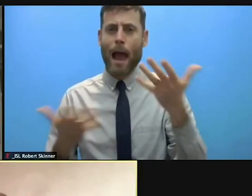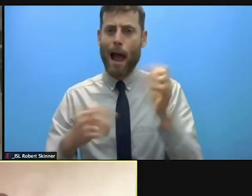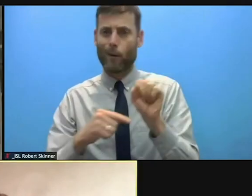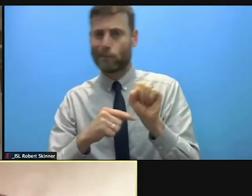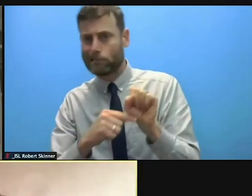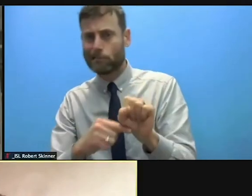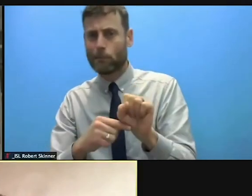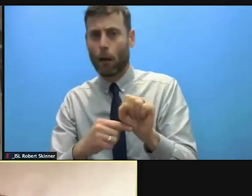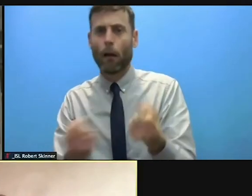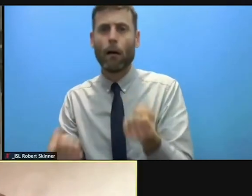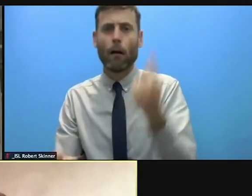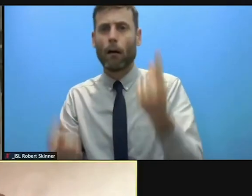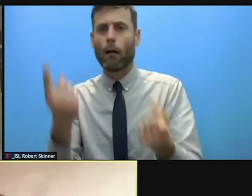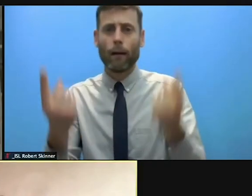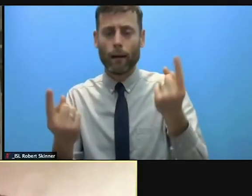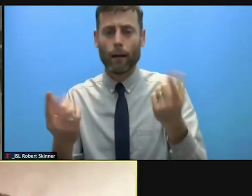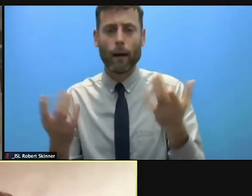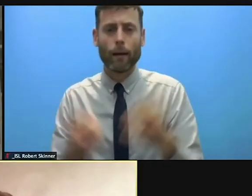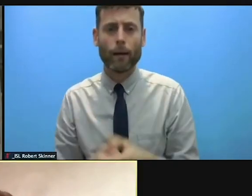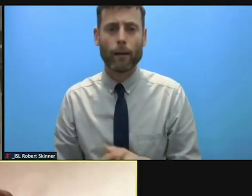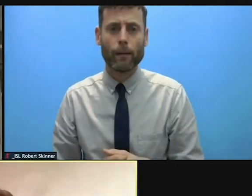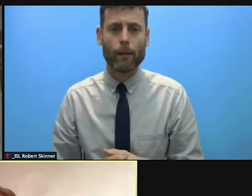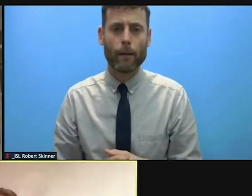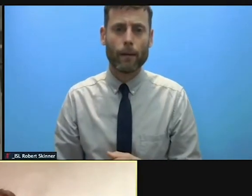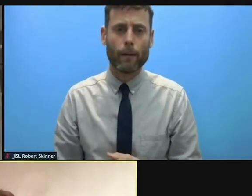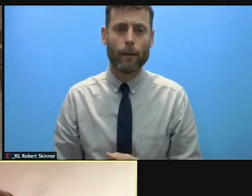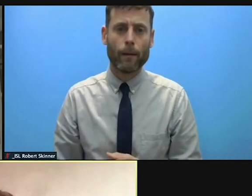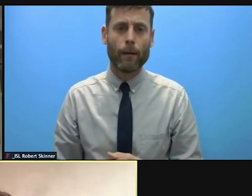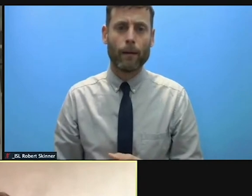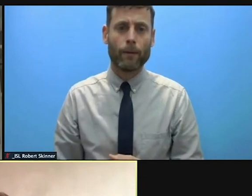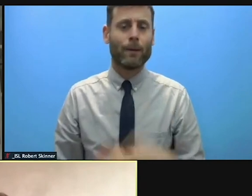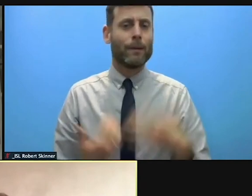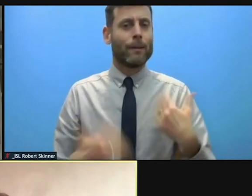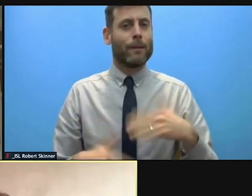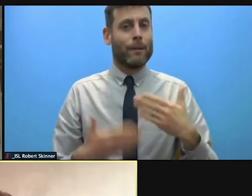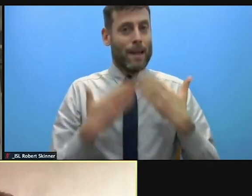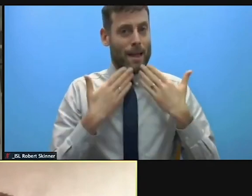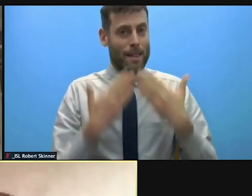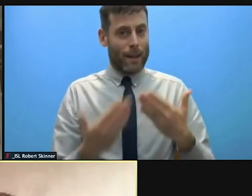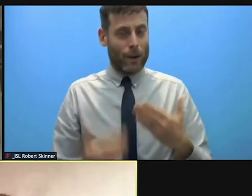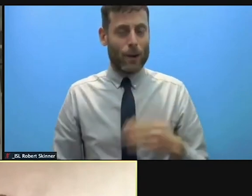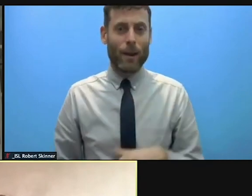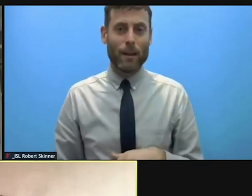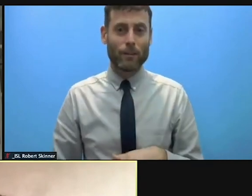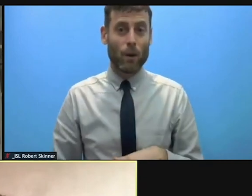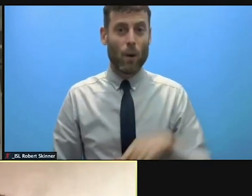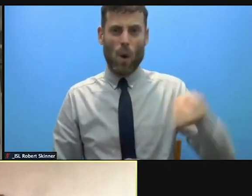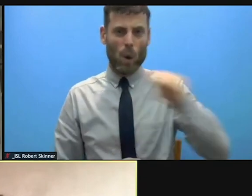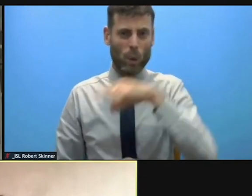that. And I think we're all looking for silver linings to COVID and perhaps one of them is